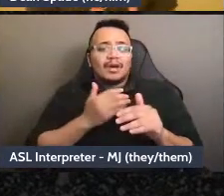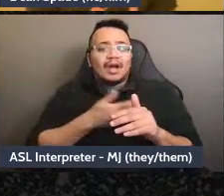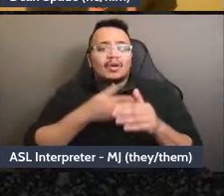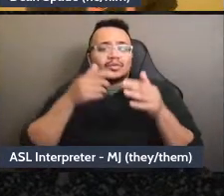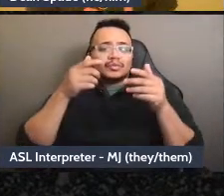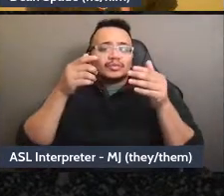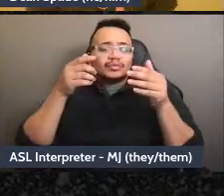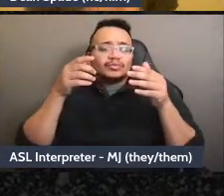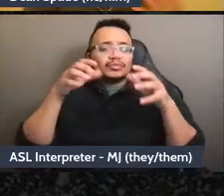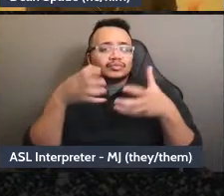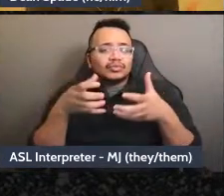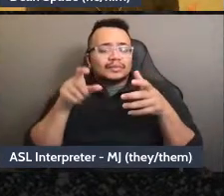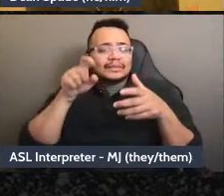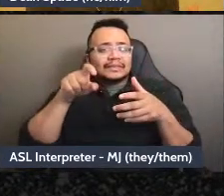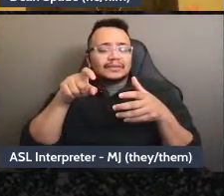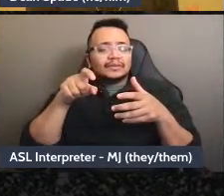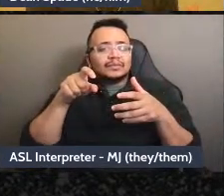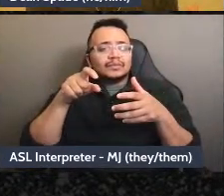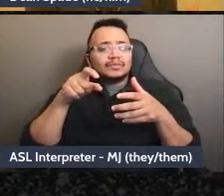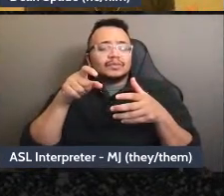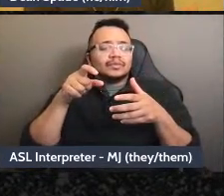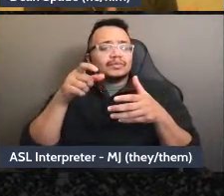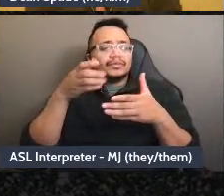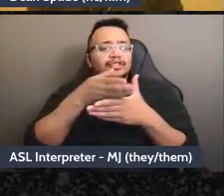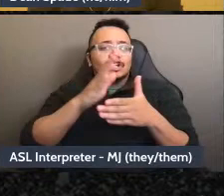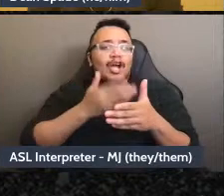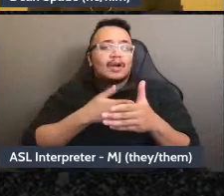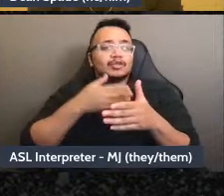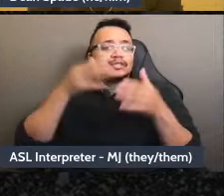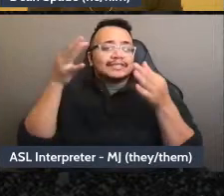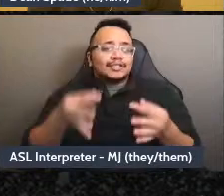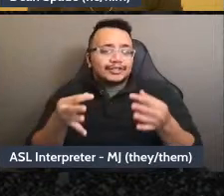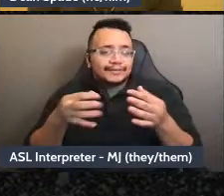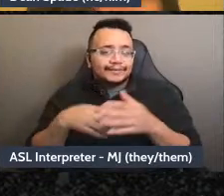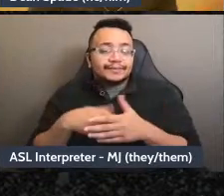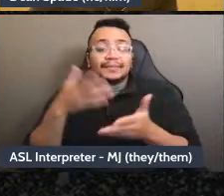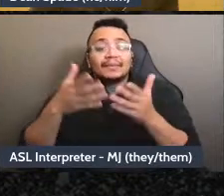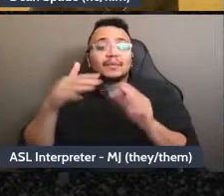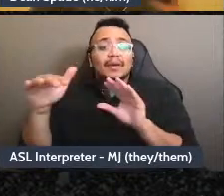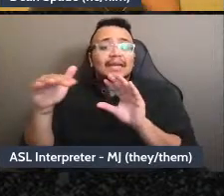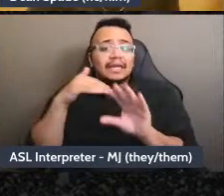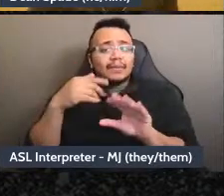email that's like will you endorse this campaign? Will you endorse this march? Will you sign this